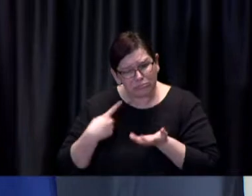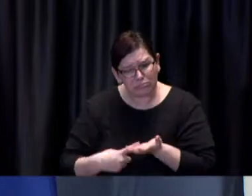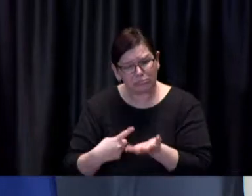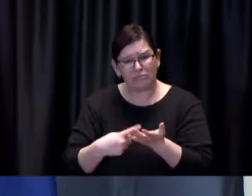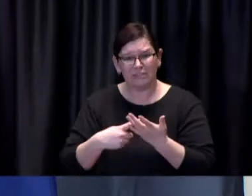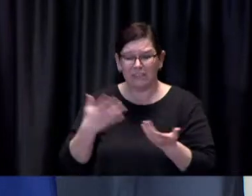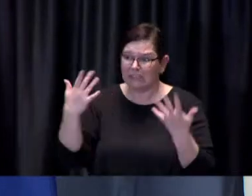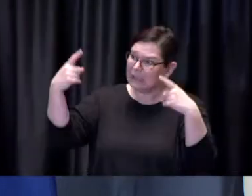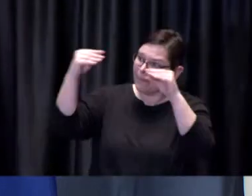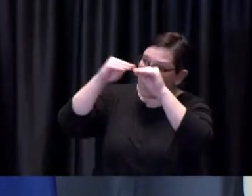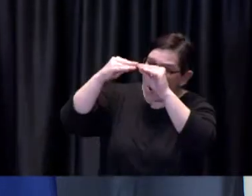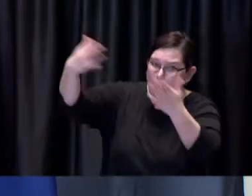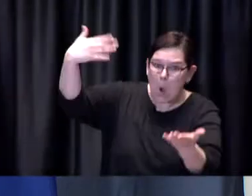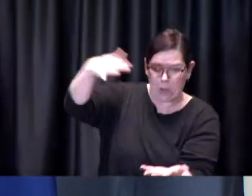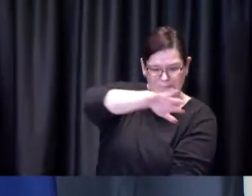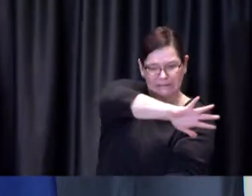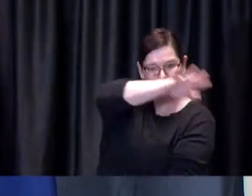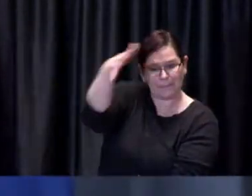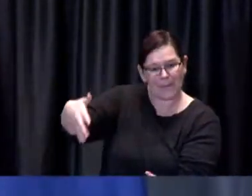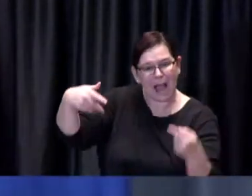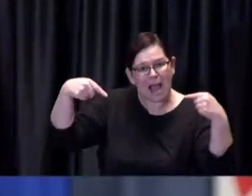Brad: Okay thank you Mayor Tory thank you for joining us that concludes today's